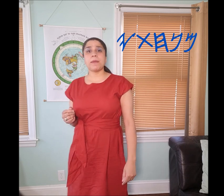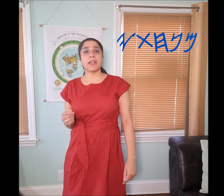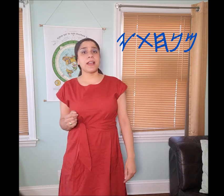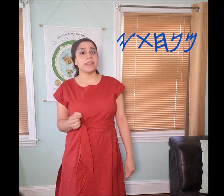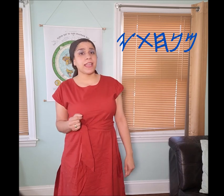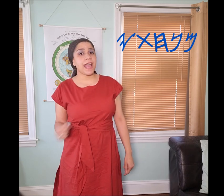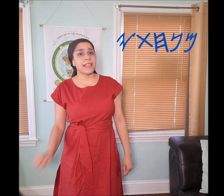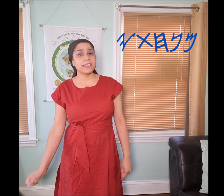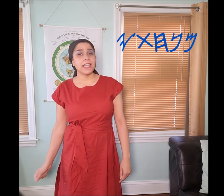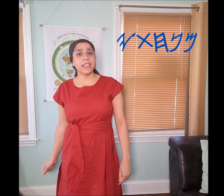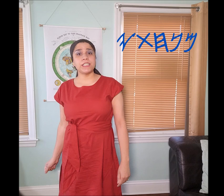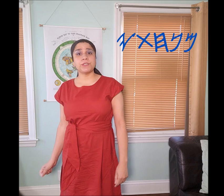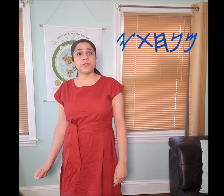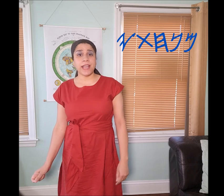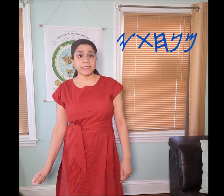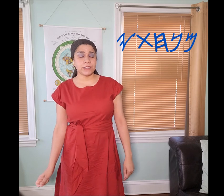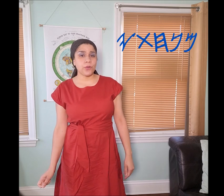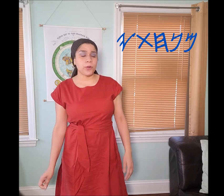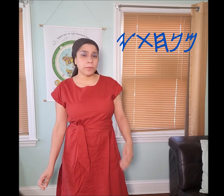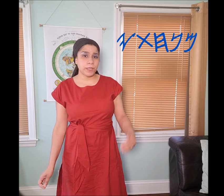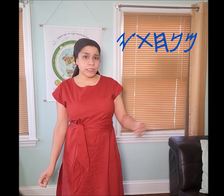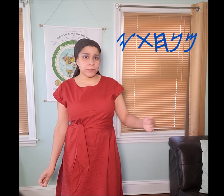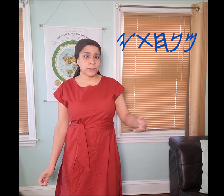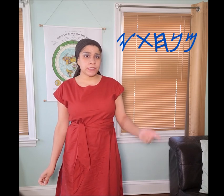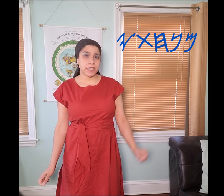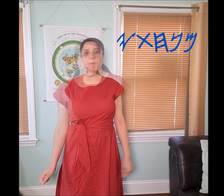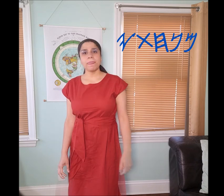Manakahthey 𐤌𐤍𐤇𐤕𐤉 has is rest or peaceful state.